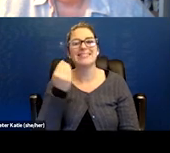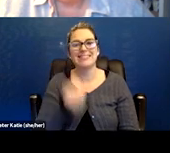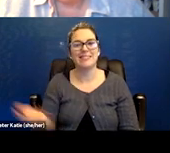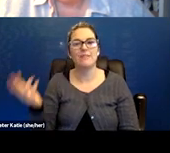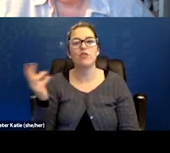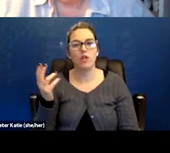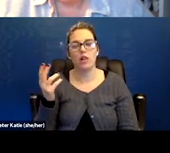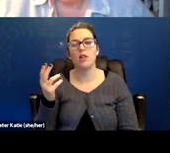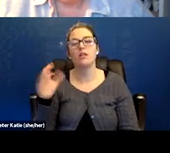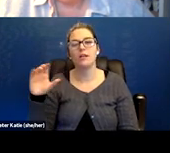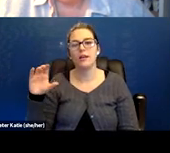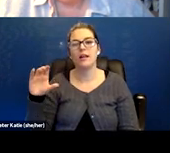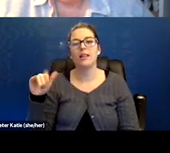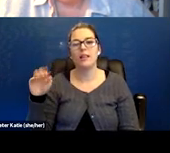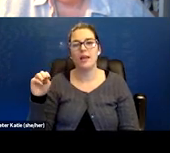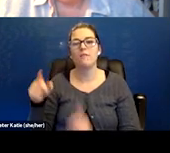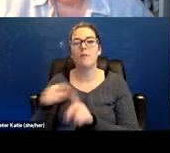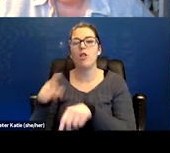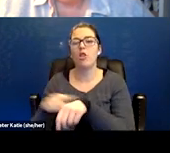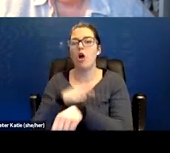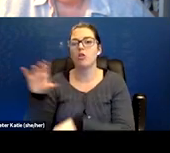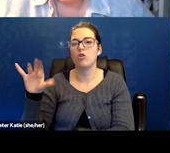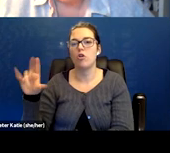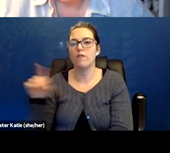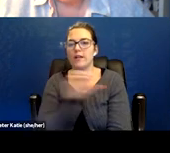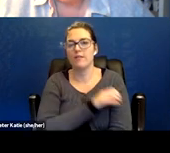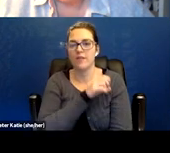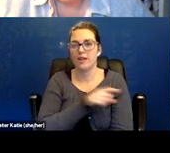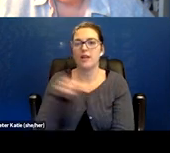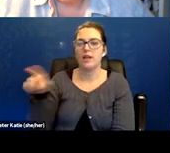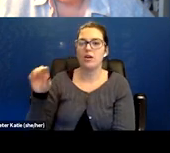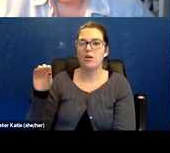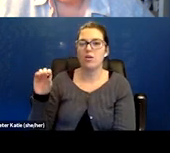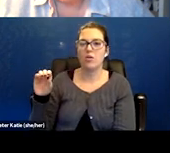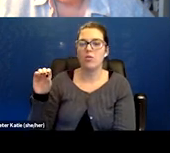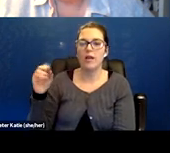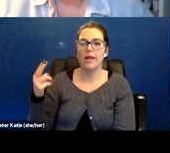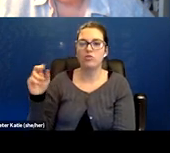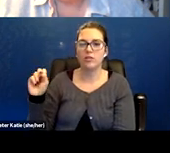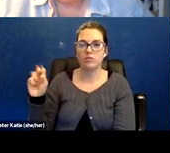from the Long COVID clinic at OHSU, Oregon Health Science University in Portland